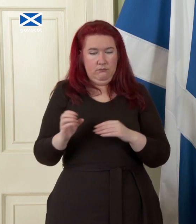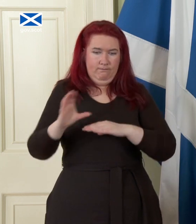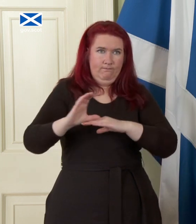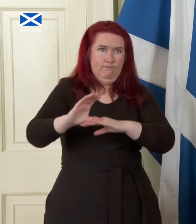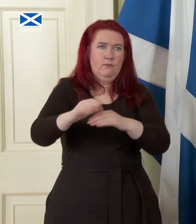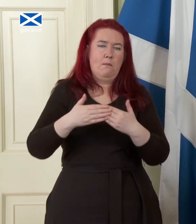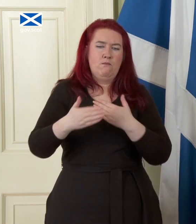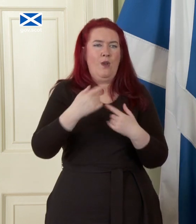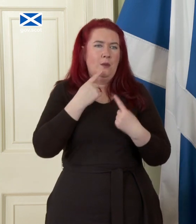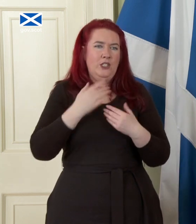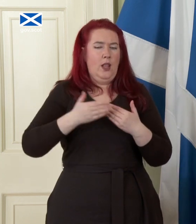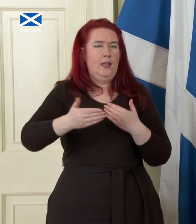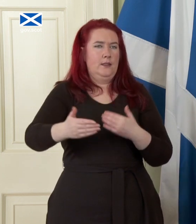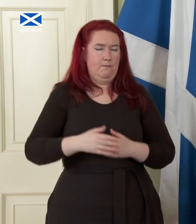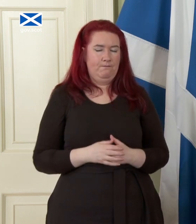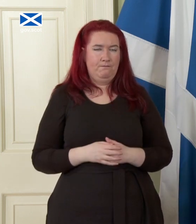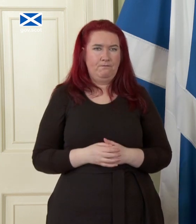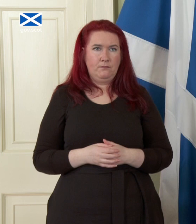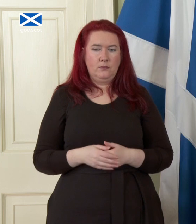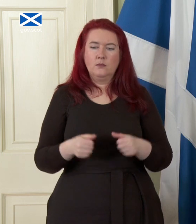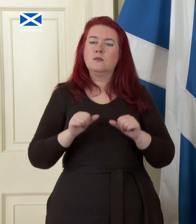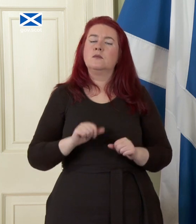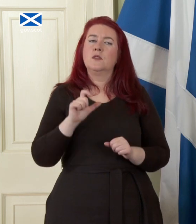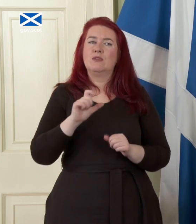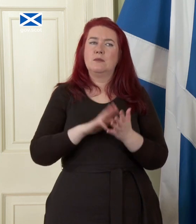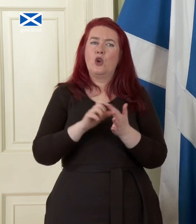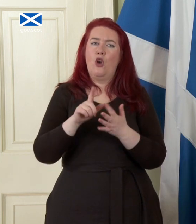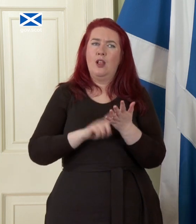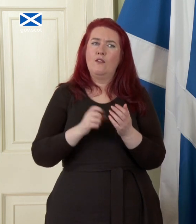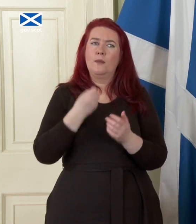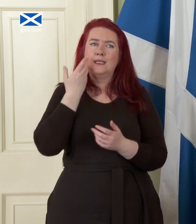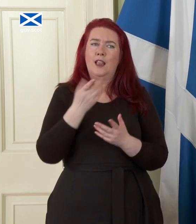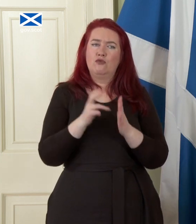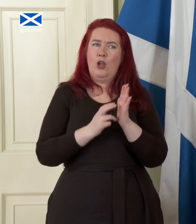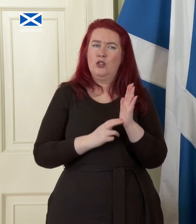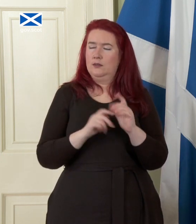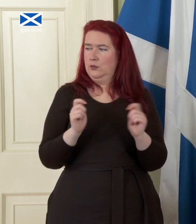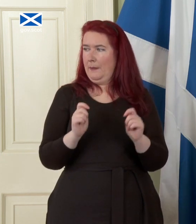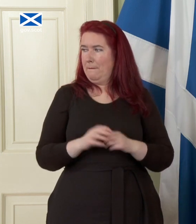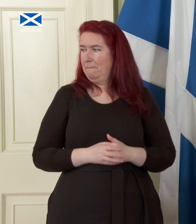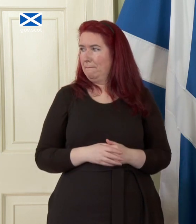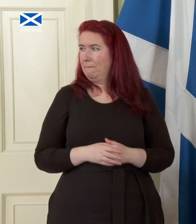about later in the series. Chris McCall from The Daily Record hi First Minister thanks very much